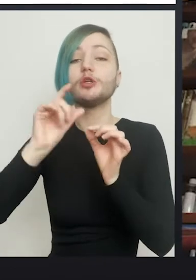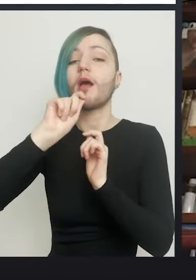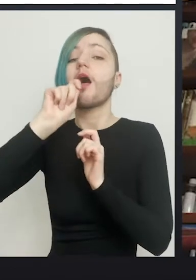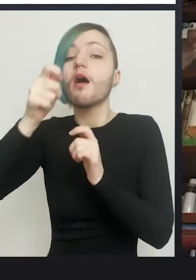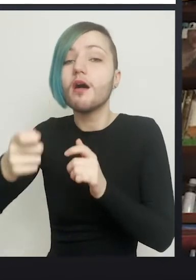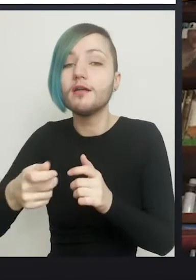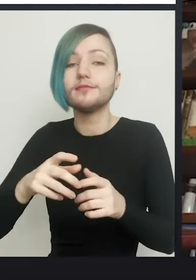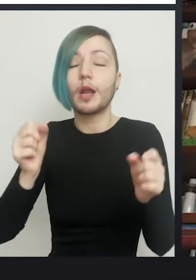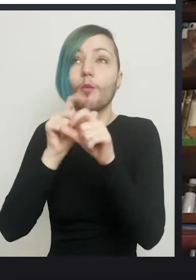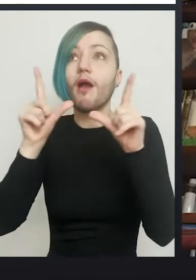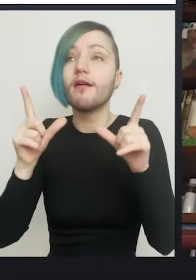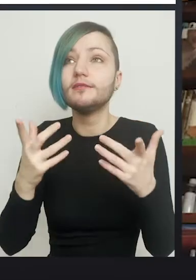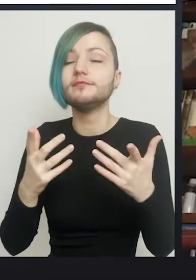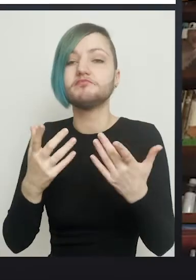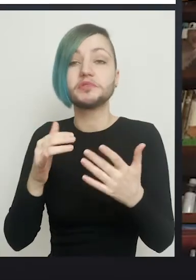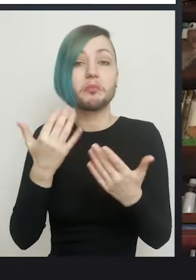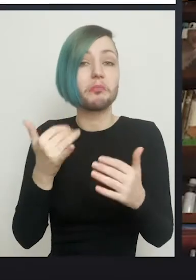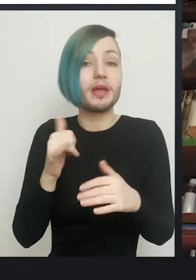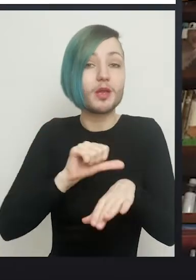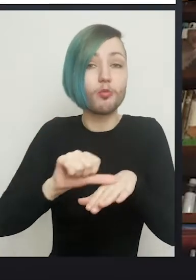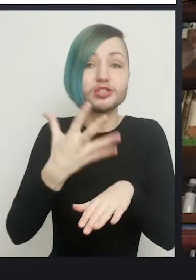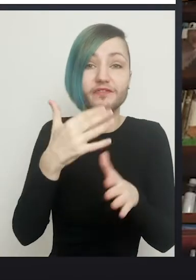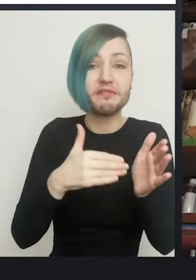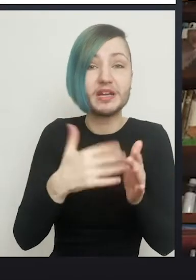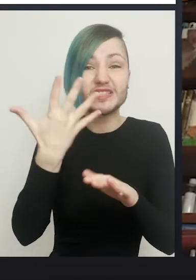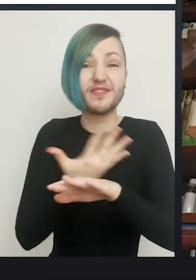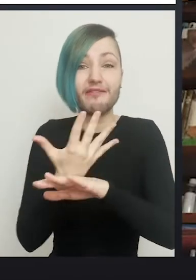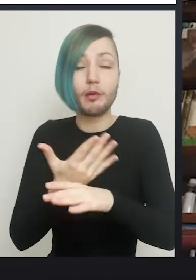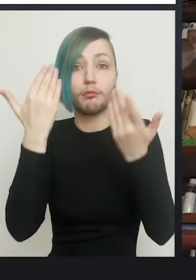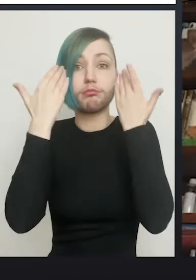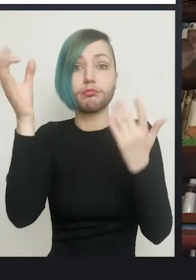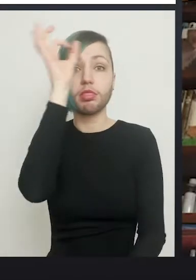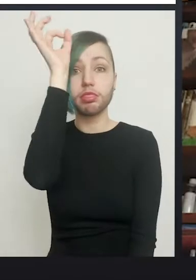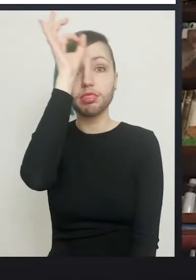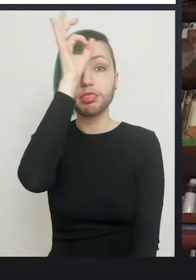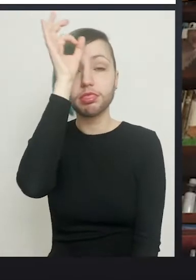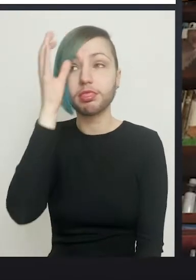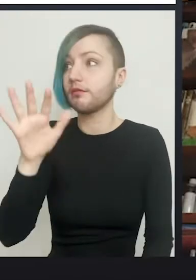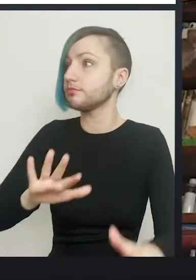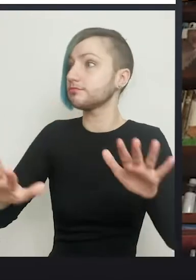And the operation may have taken 5 minutes, it may have taken 5 hours, and you have absolutely have no idea what happened in between. It's a marvel.